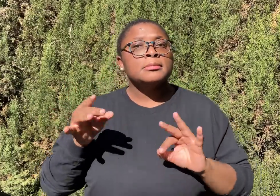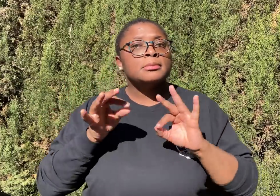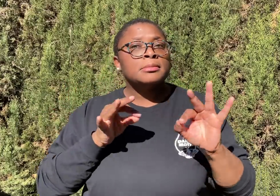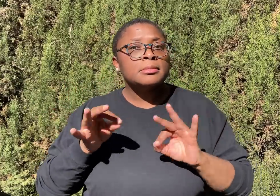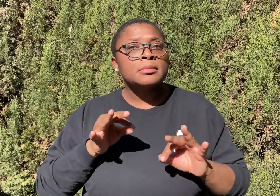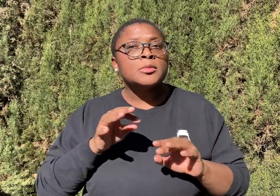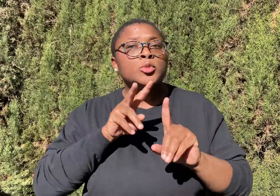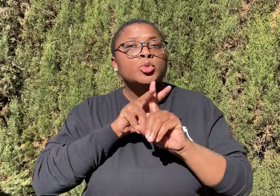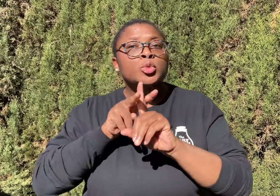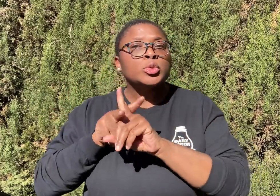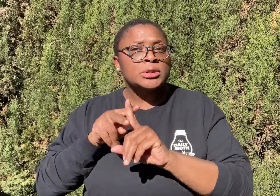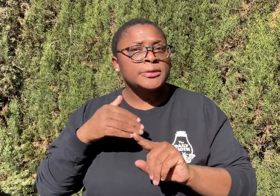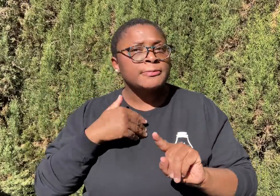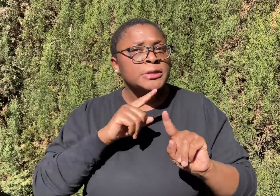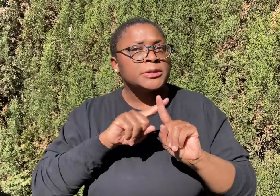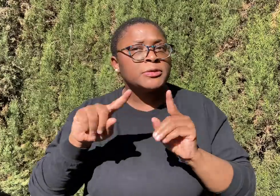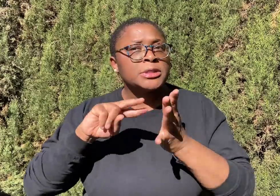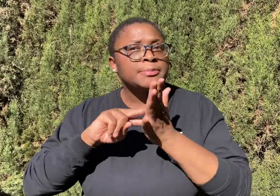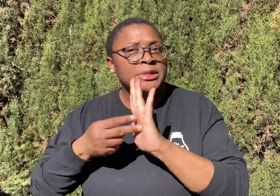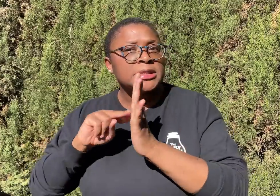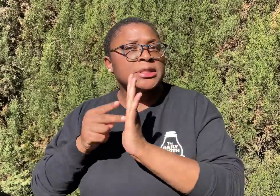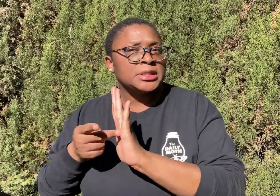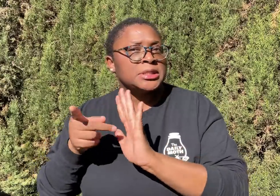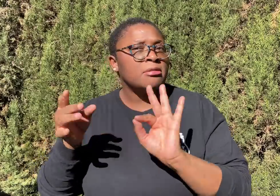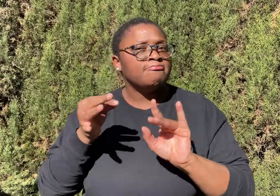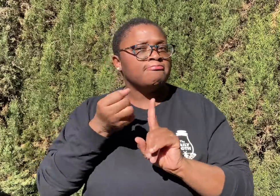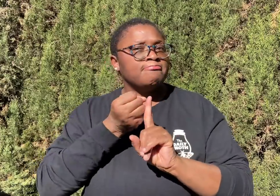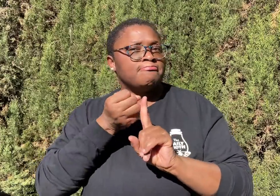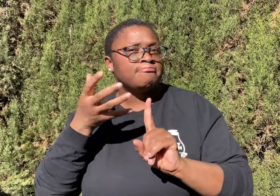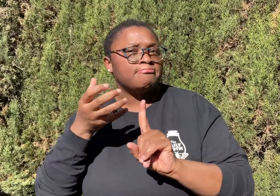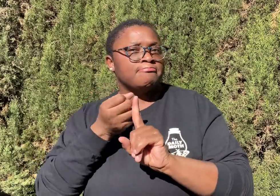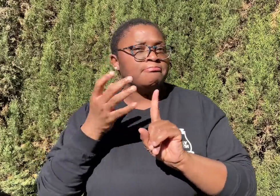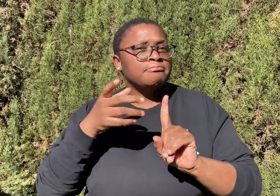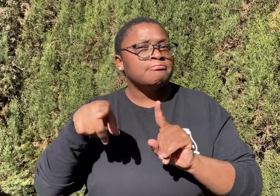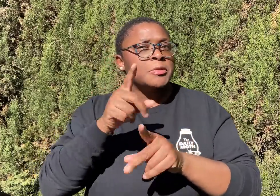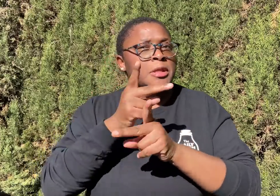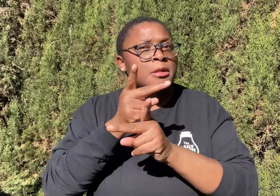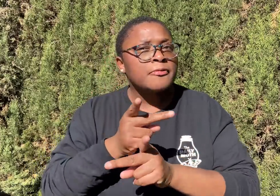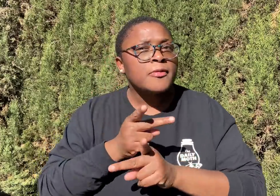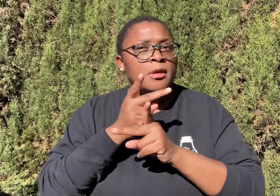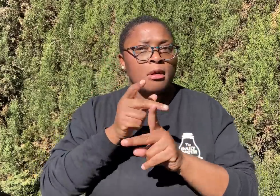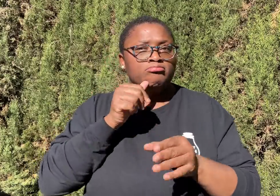He did explain that certain charges had different meanings and expanded on that.